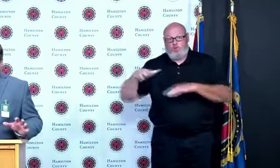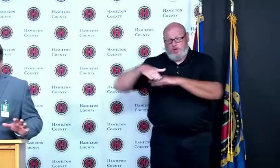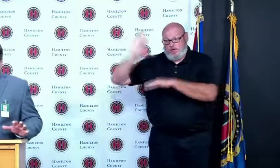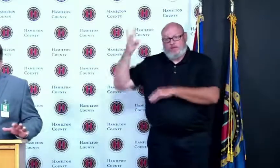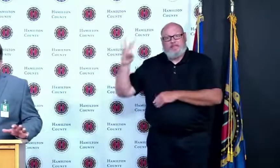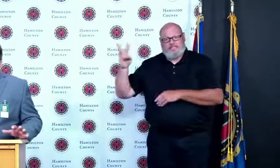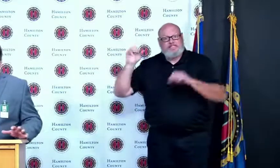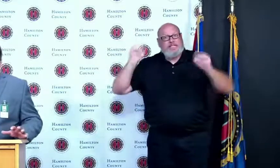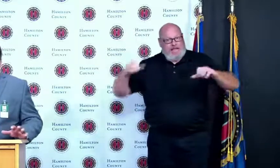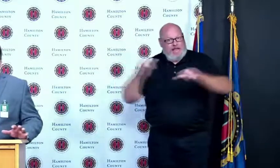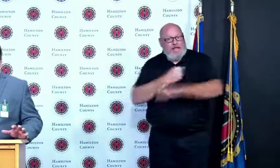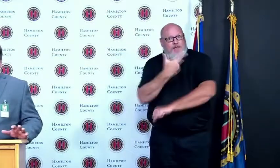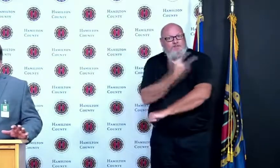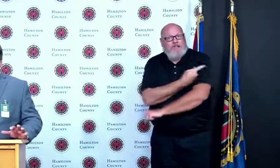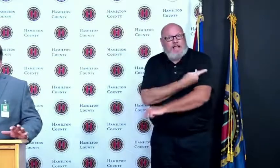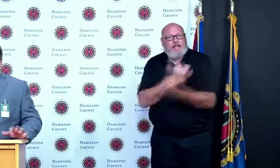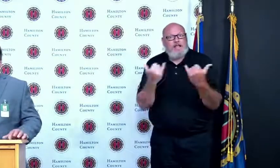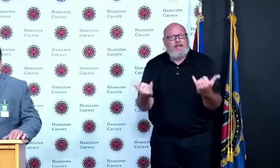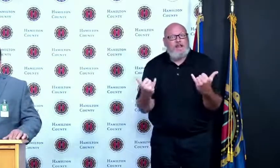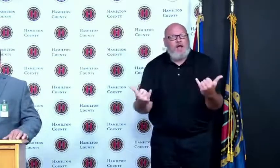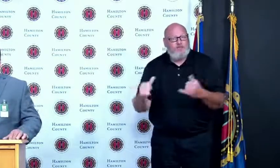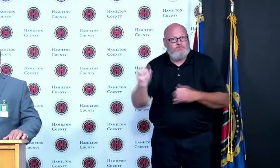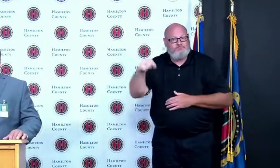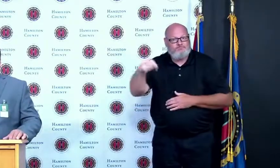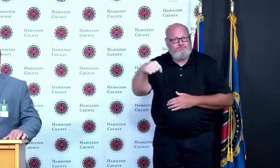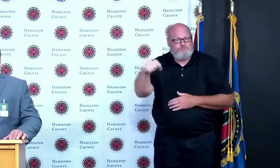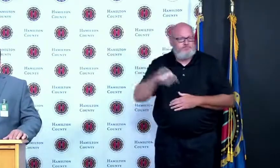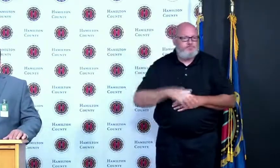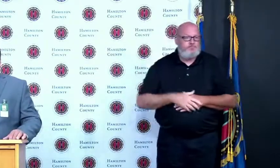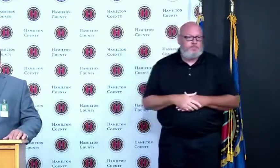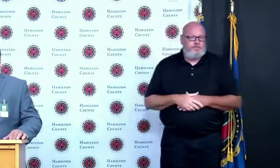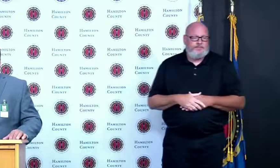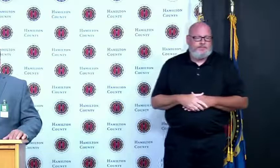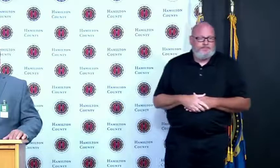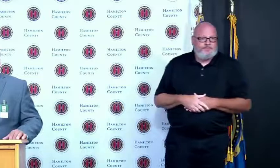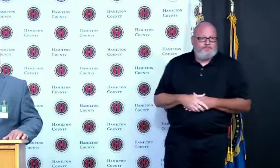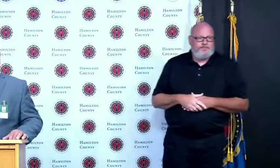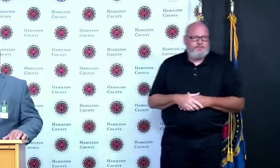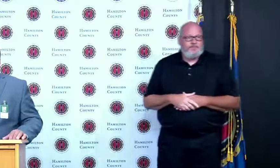getting back to normal the pandemic is anything but over as our Medical Director said earlier